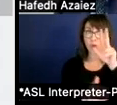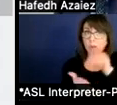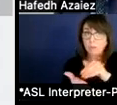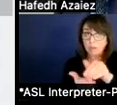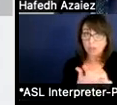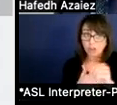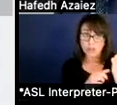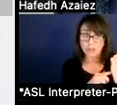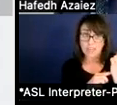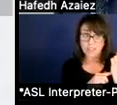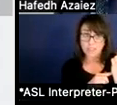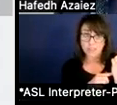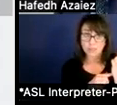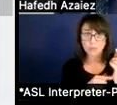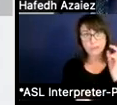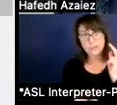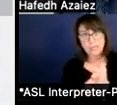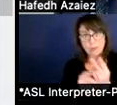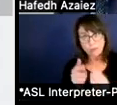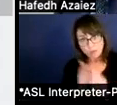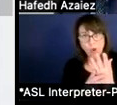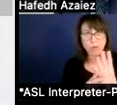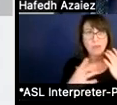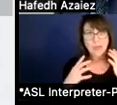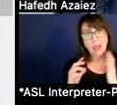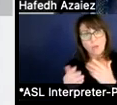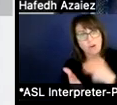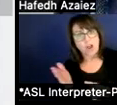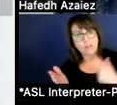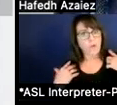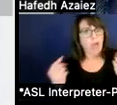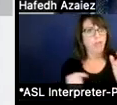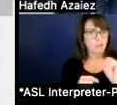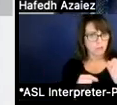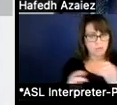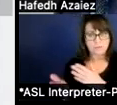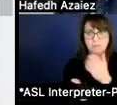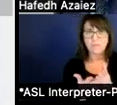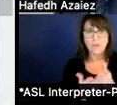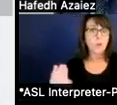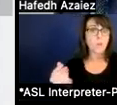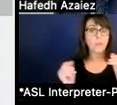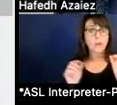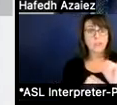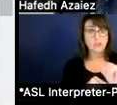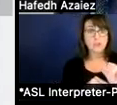to stem the growth in our health insurance premiums. Property insurance is going up.